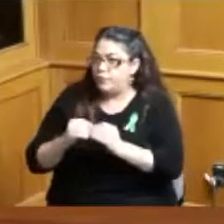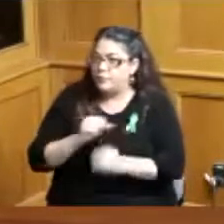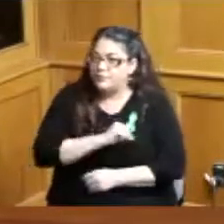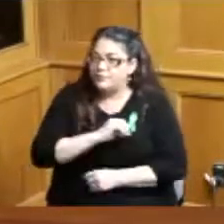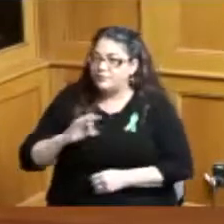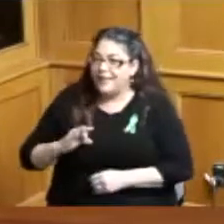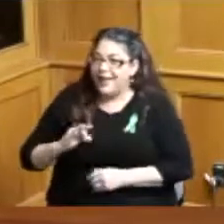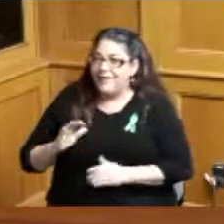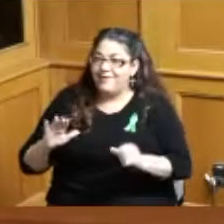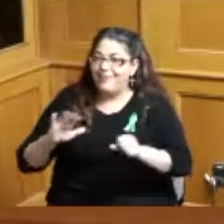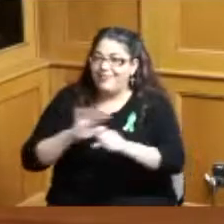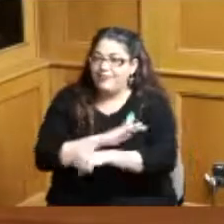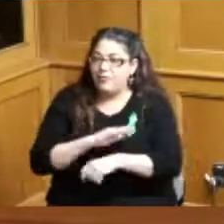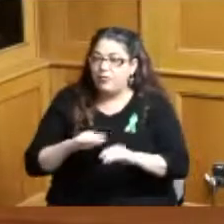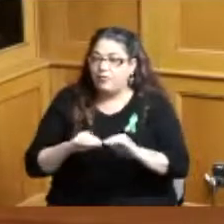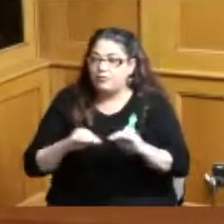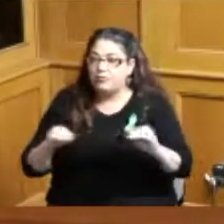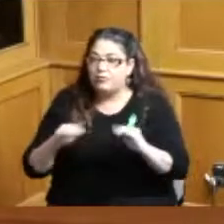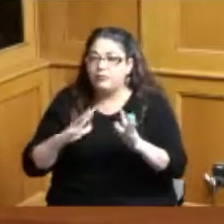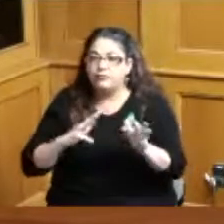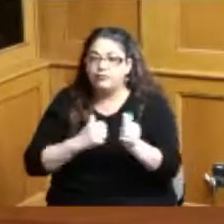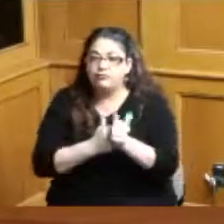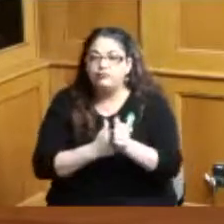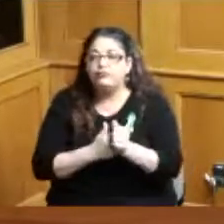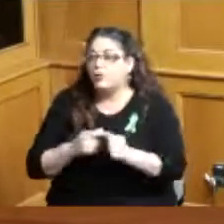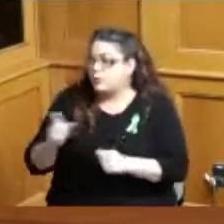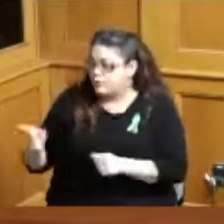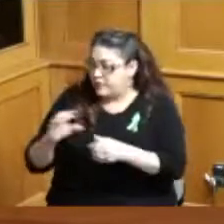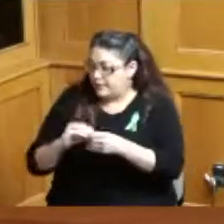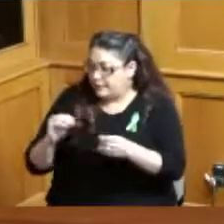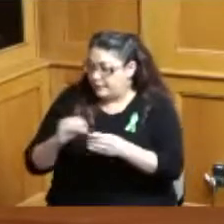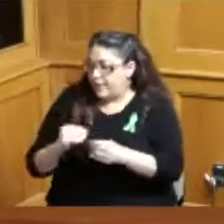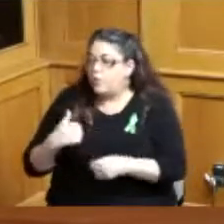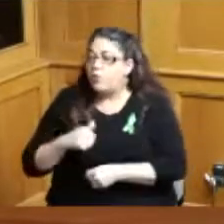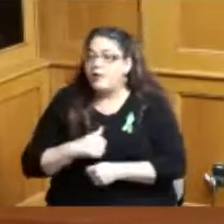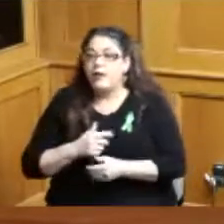something more fully back on this but as you indicated we are investing heavily on broadband